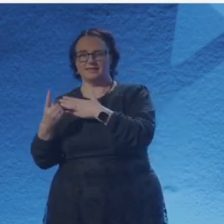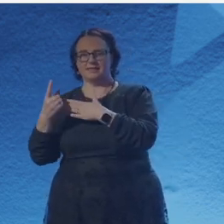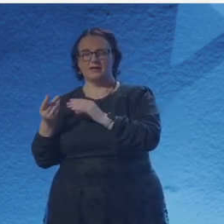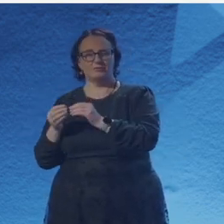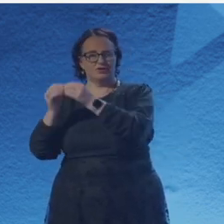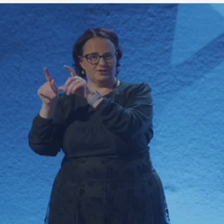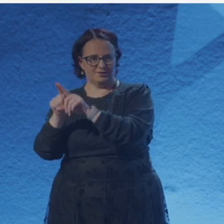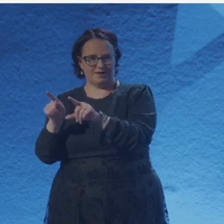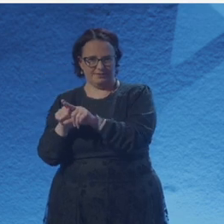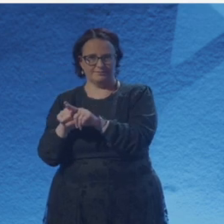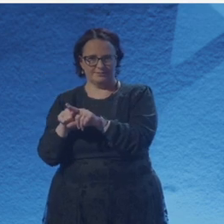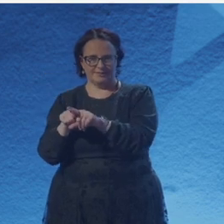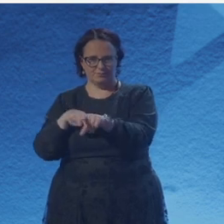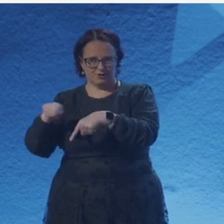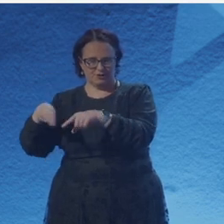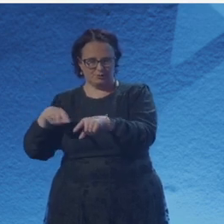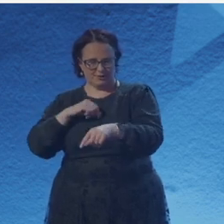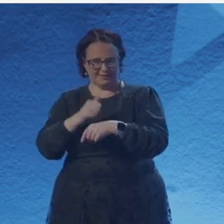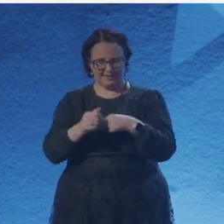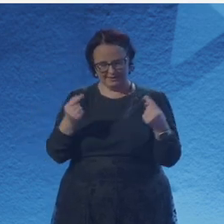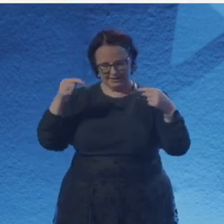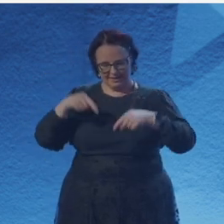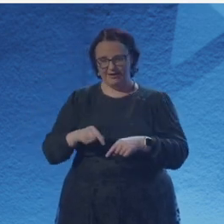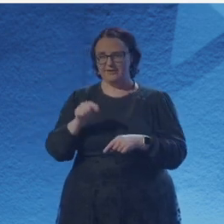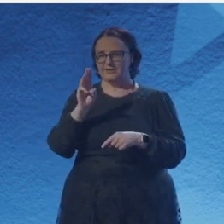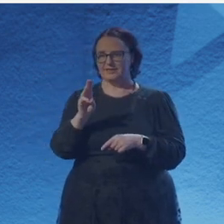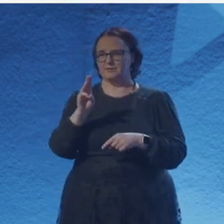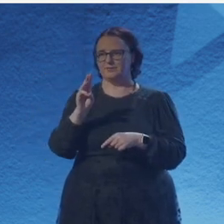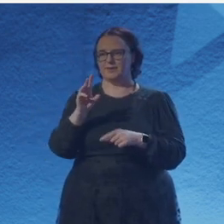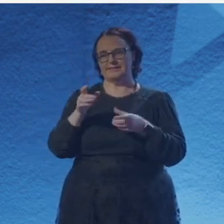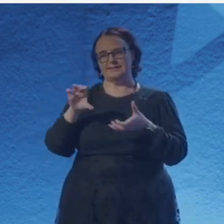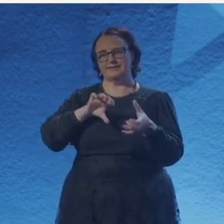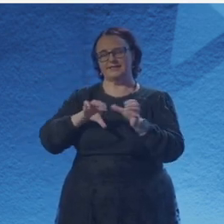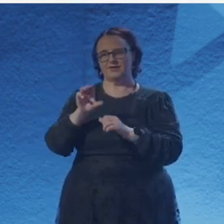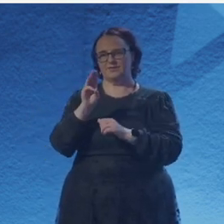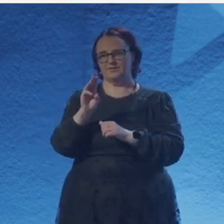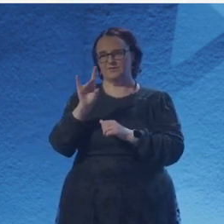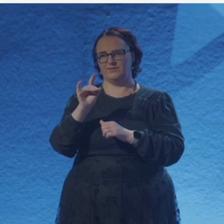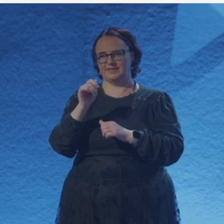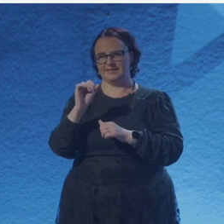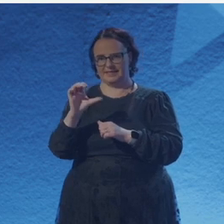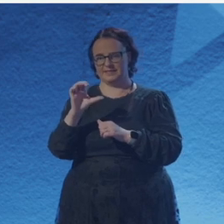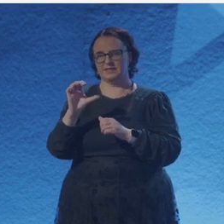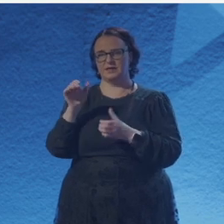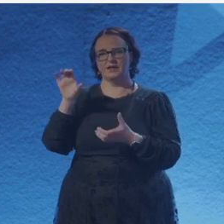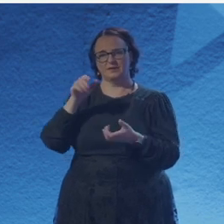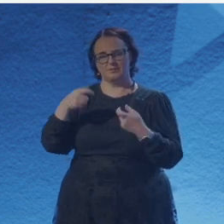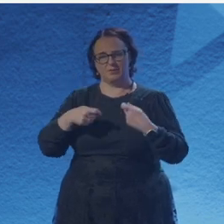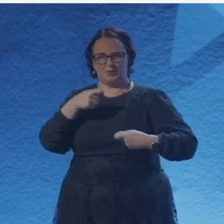from poetry to circus to performance to theatre and everything in between. And when she's not writing, she performs with the Sparklettes